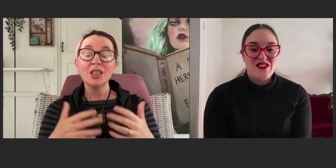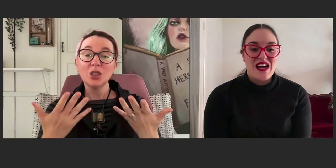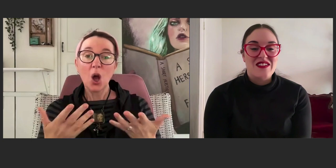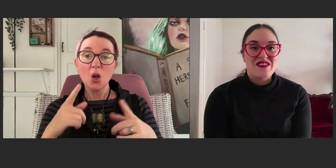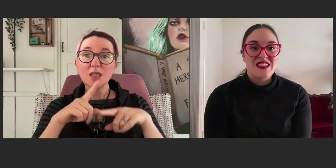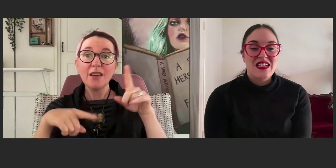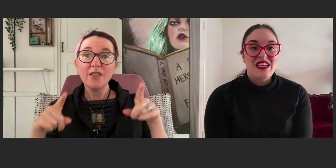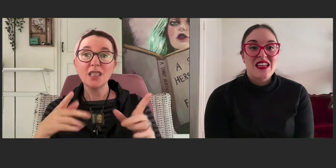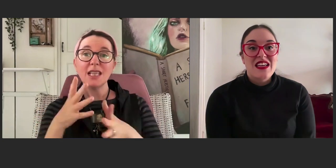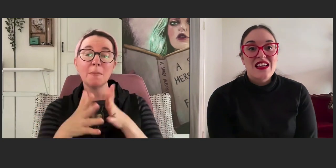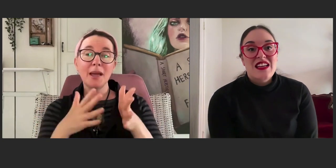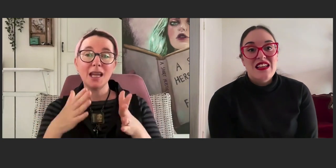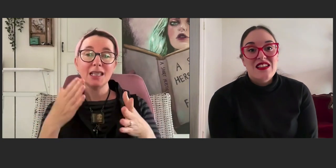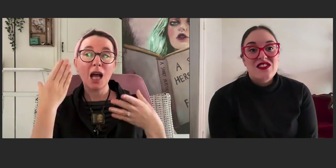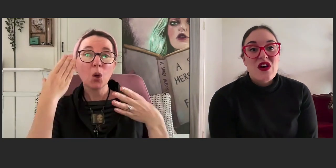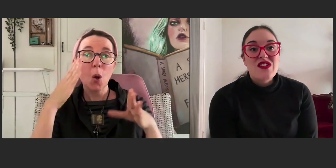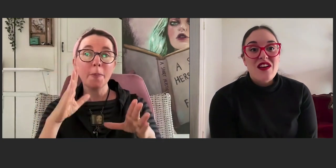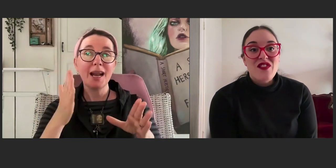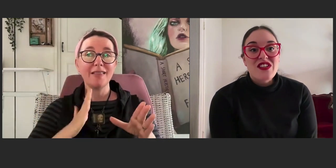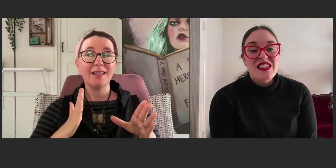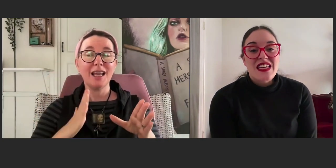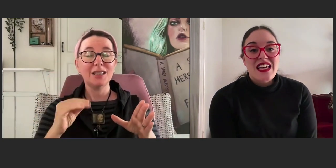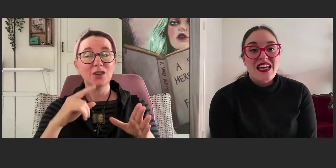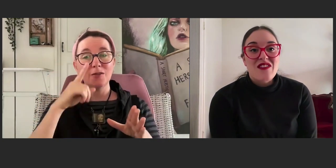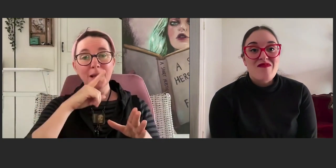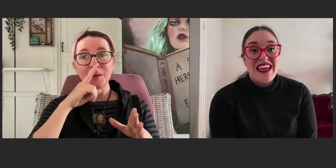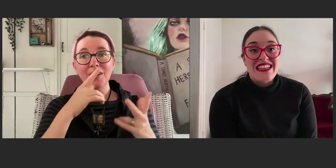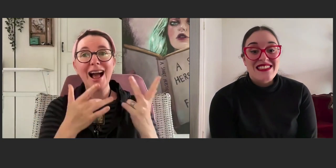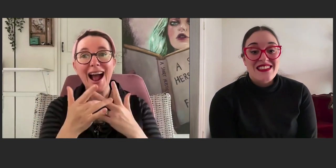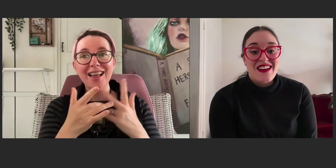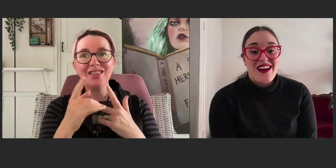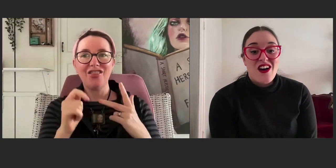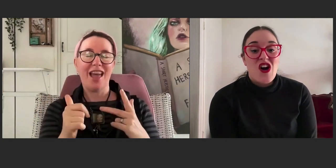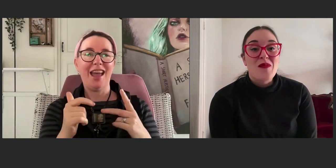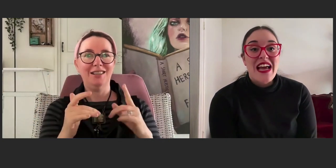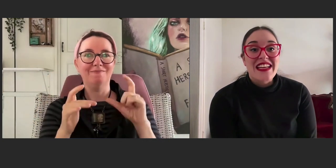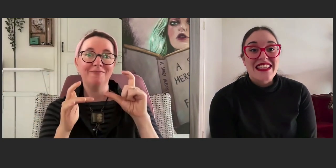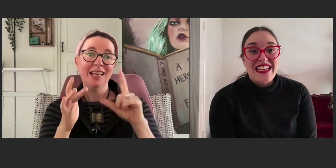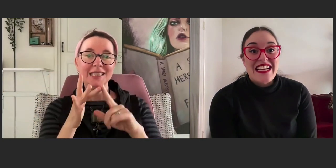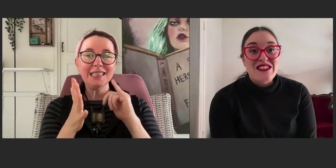Great. So diversity means accommodating the needs